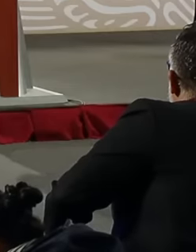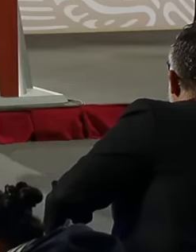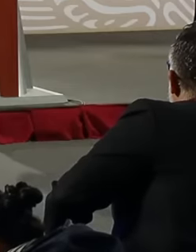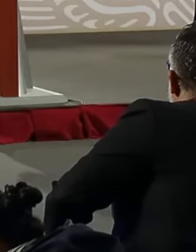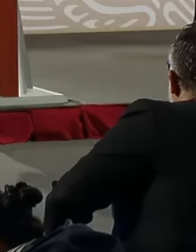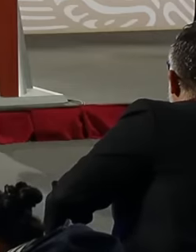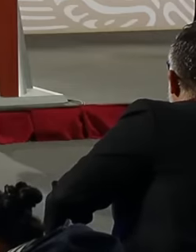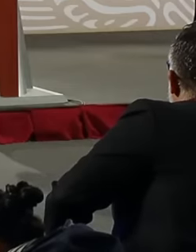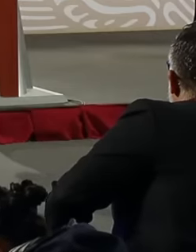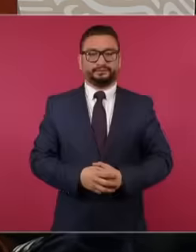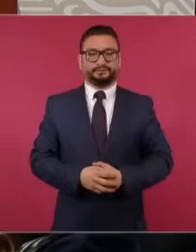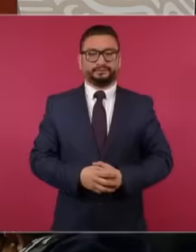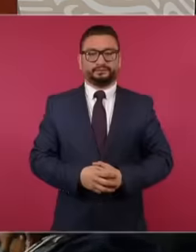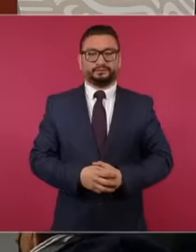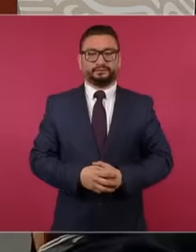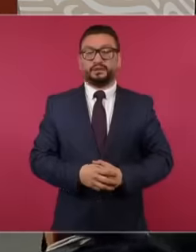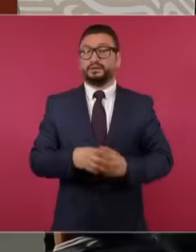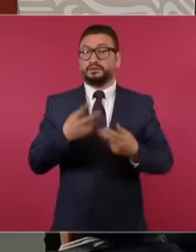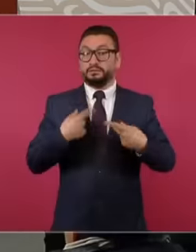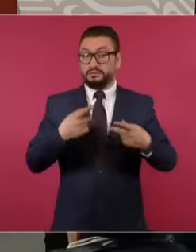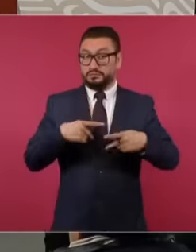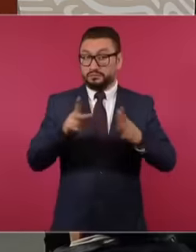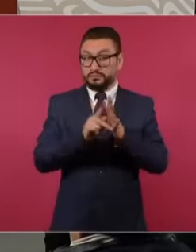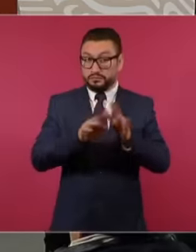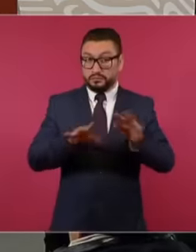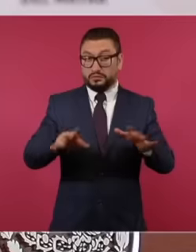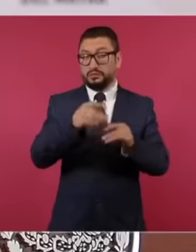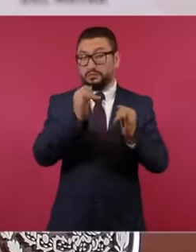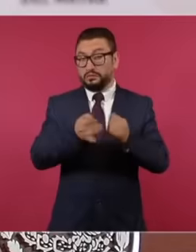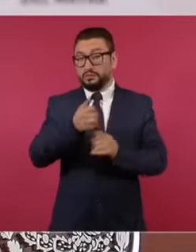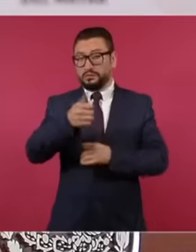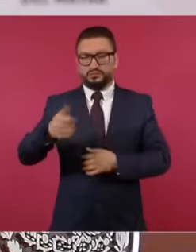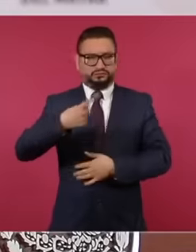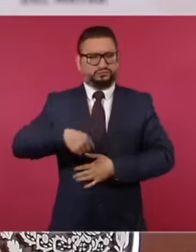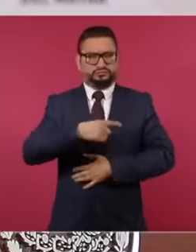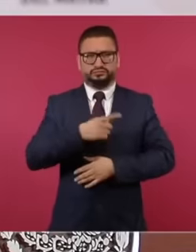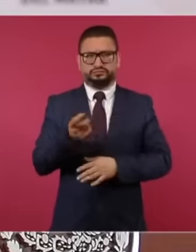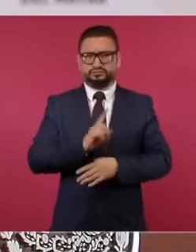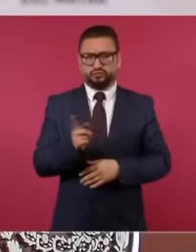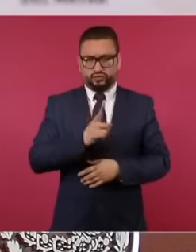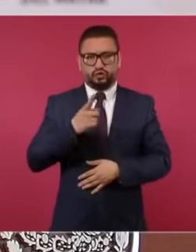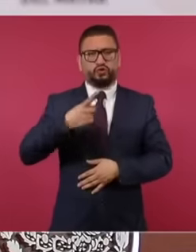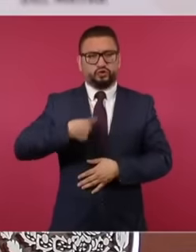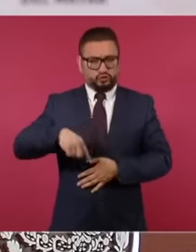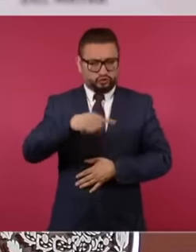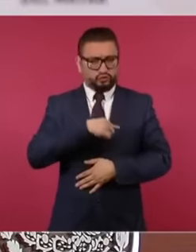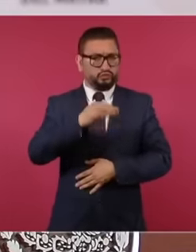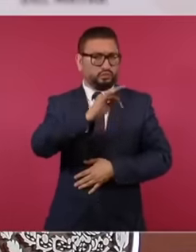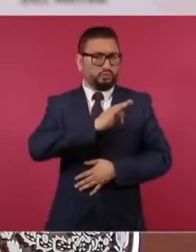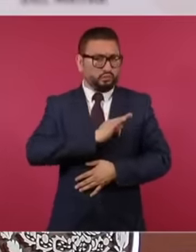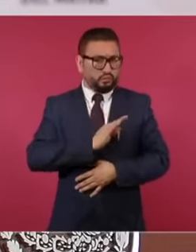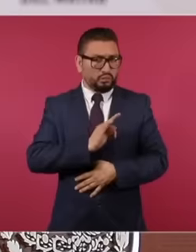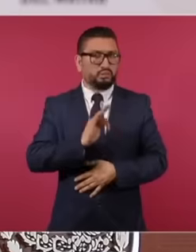or People in open networks can take into consideration complaints in